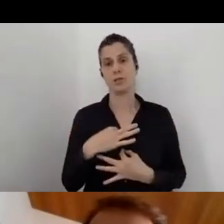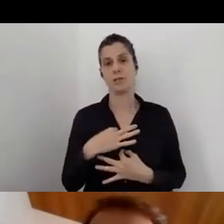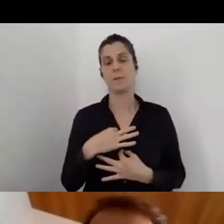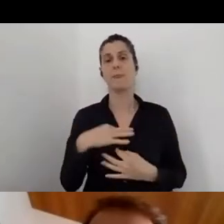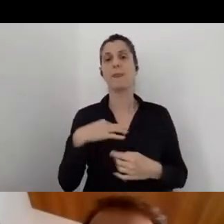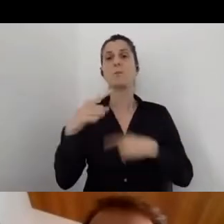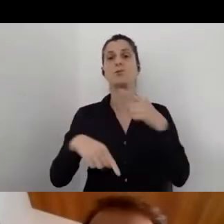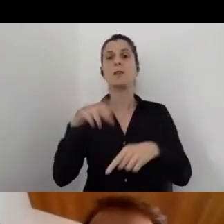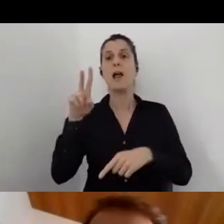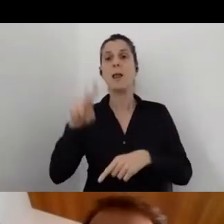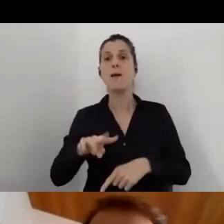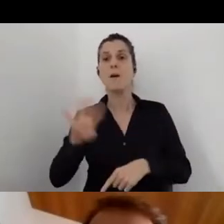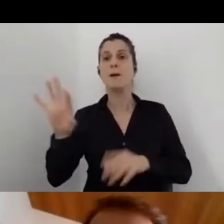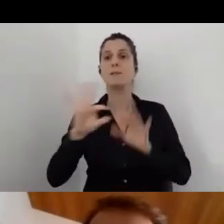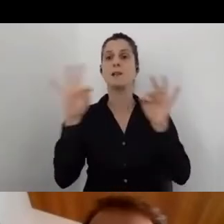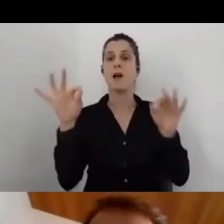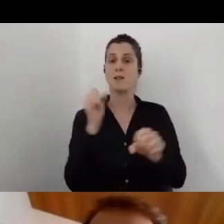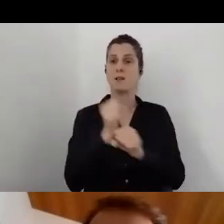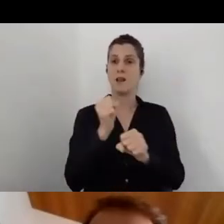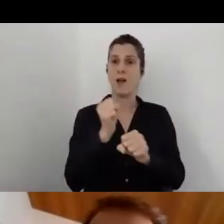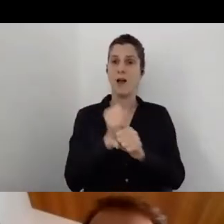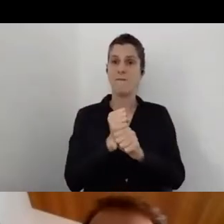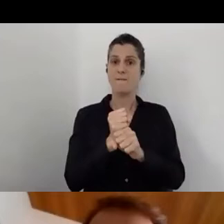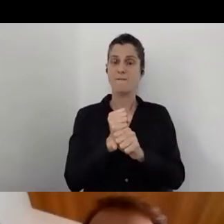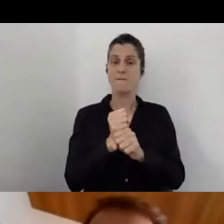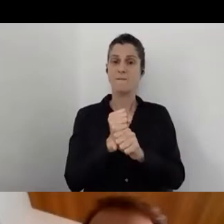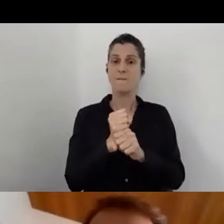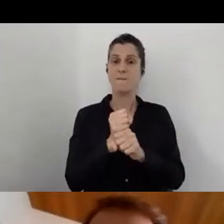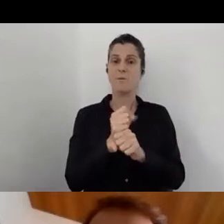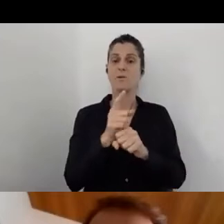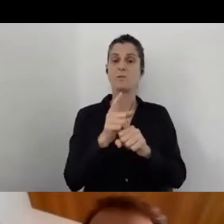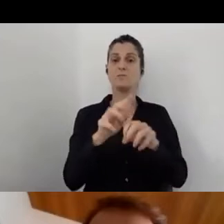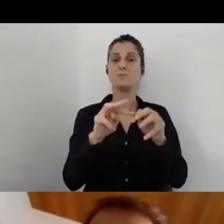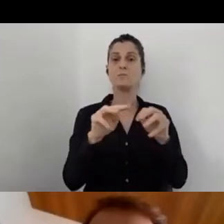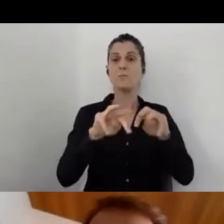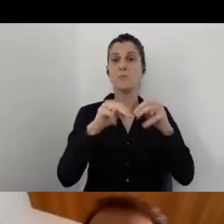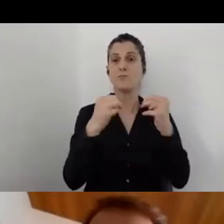I started working in the family company, Tamar Accessibility,